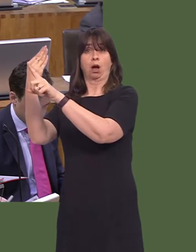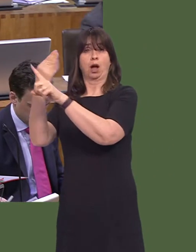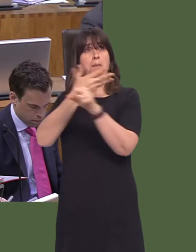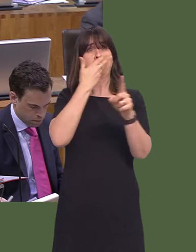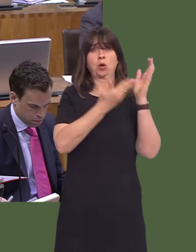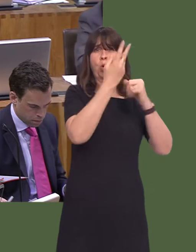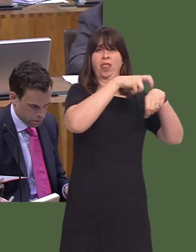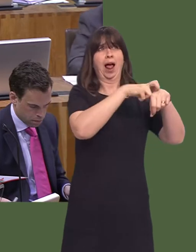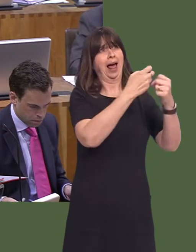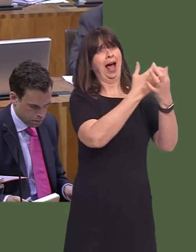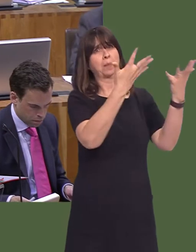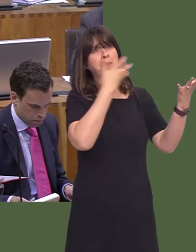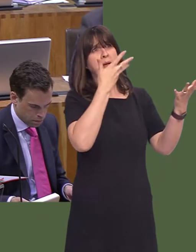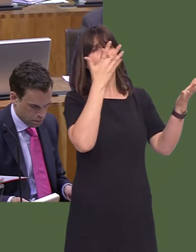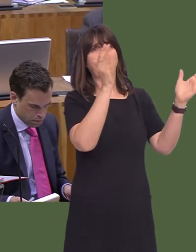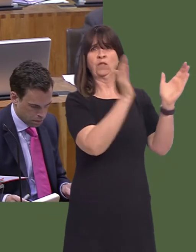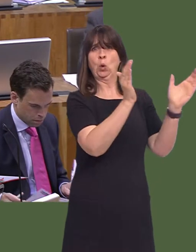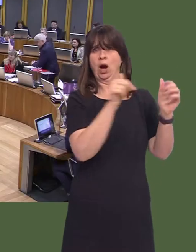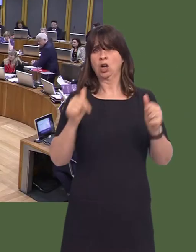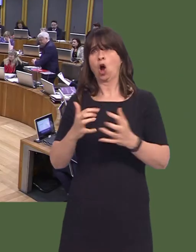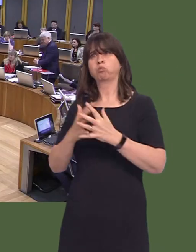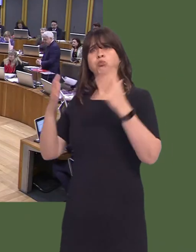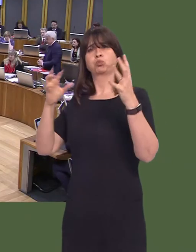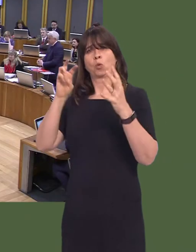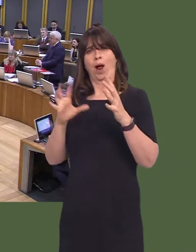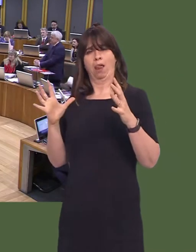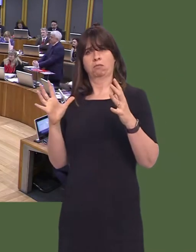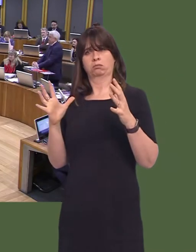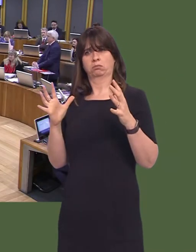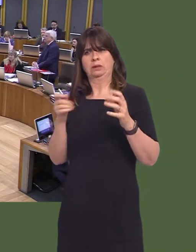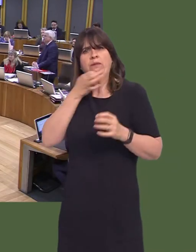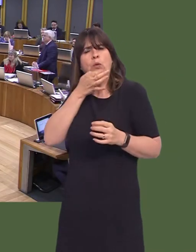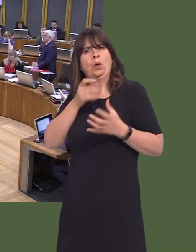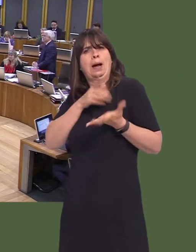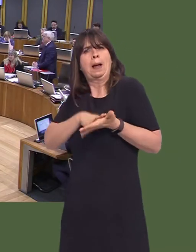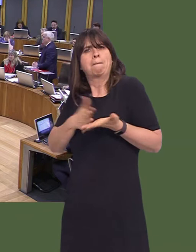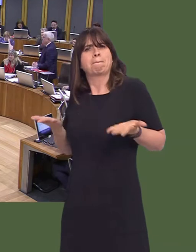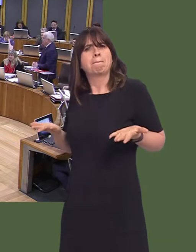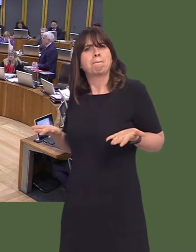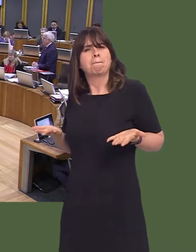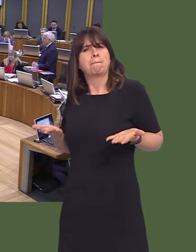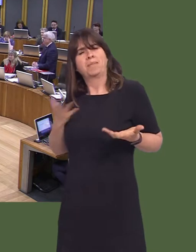sensibly and carefully at what the right number is for the Assembly. Neil Hamilton AM: Well, I hear what the First Minister says, that we're all overworked,